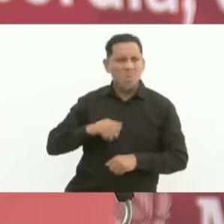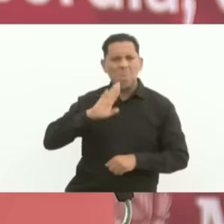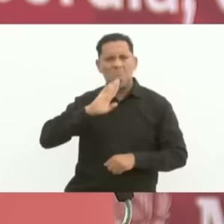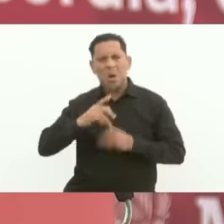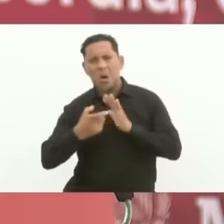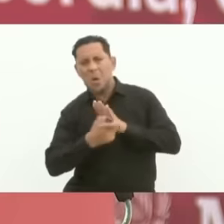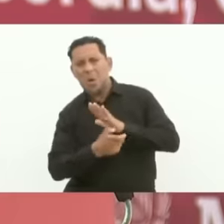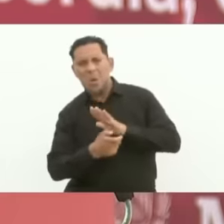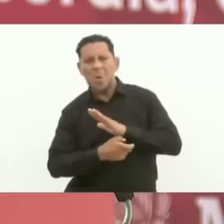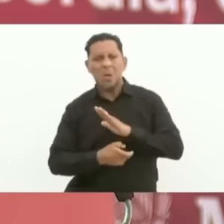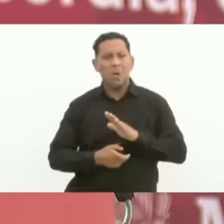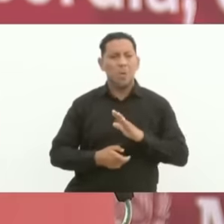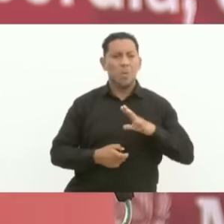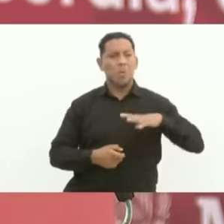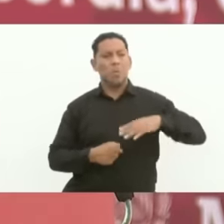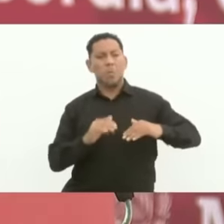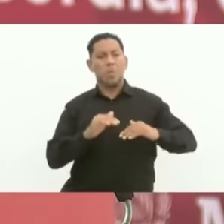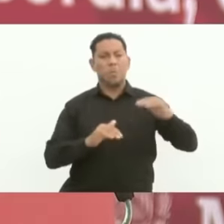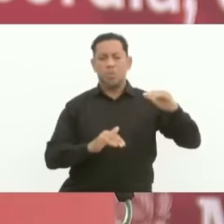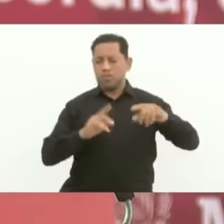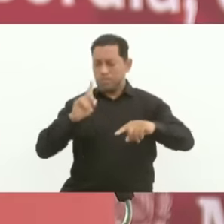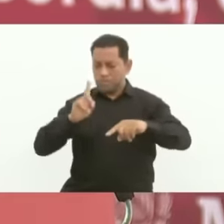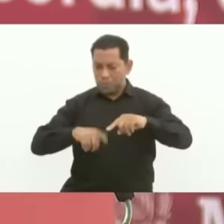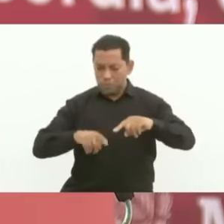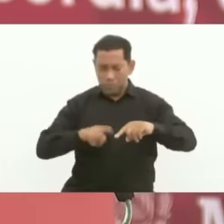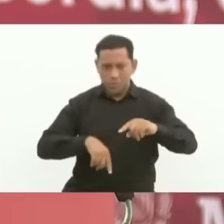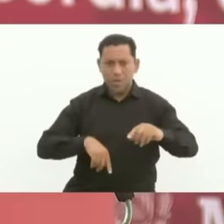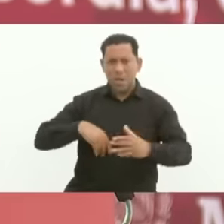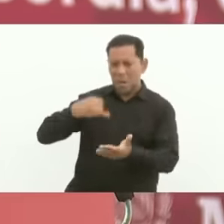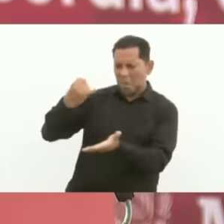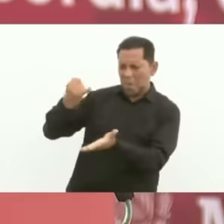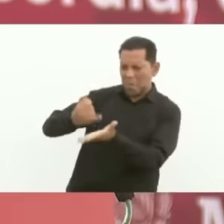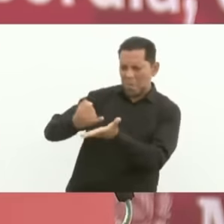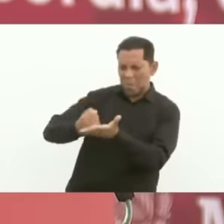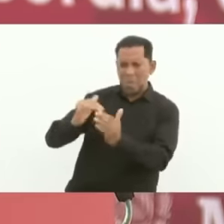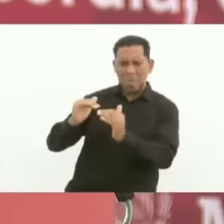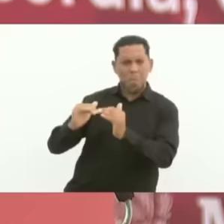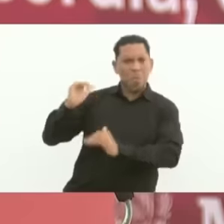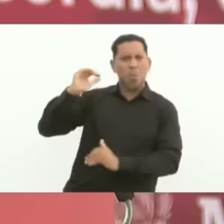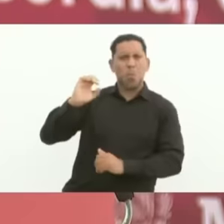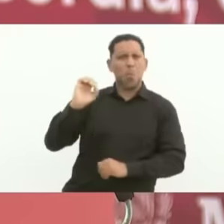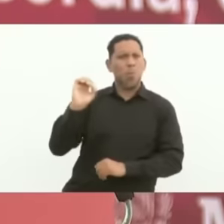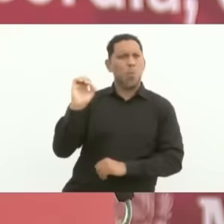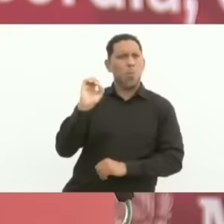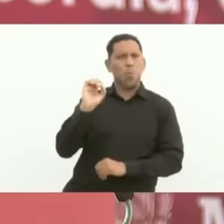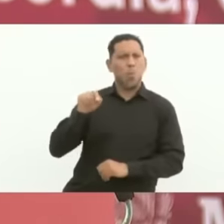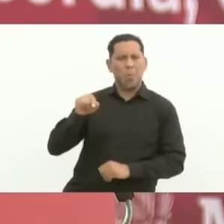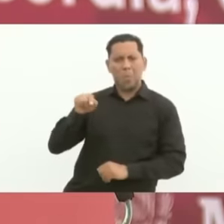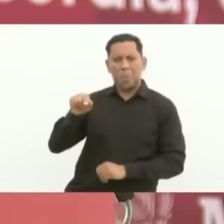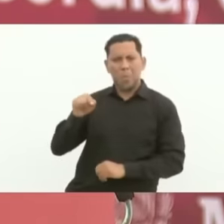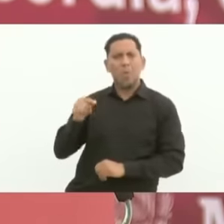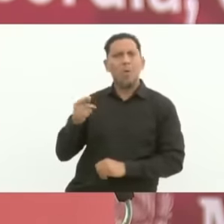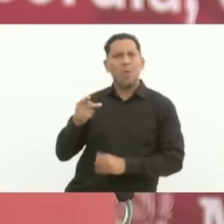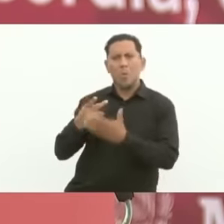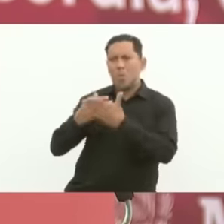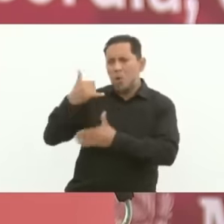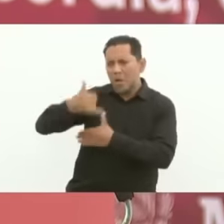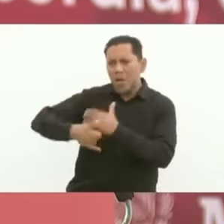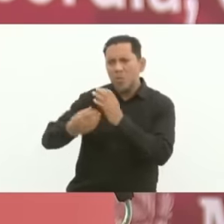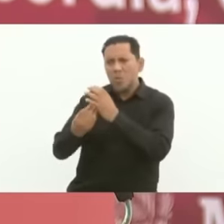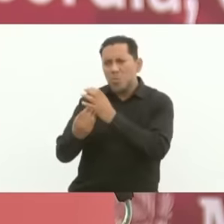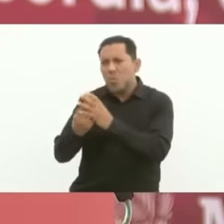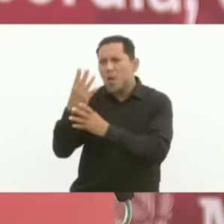taxes without increasing the debt. It has managed to build an enormous amount of public works